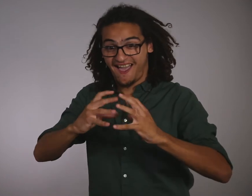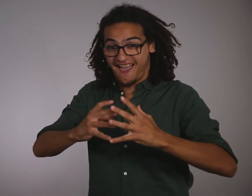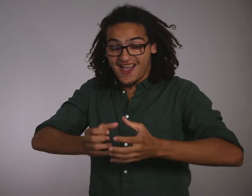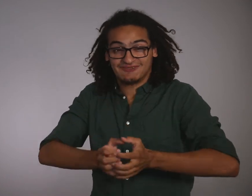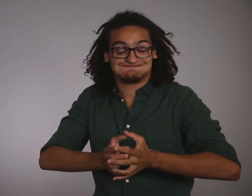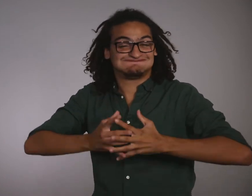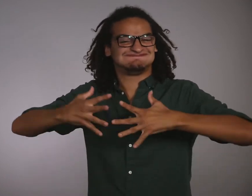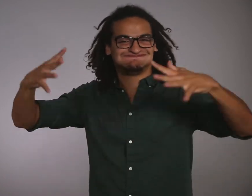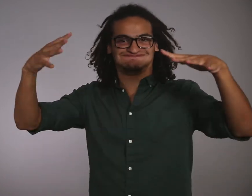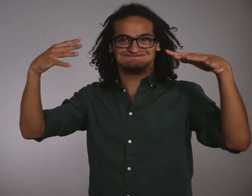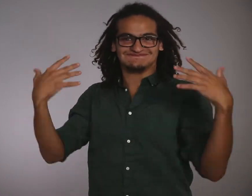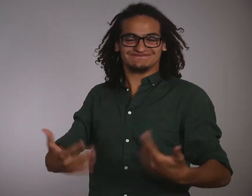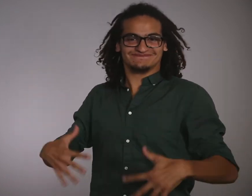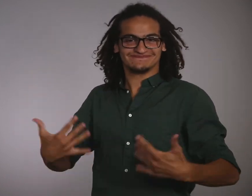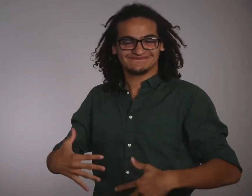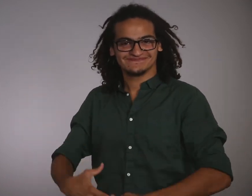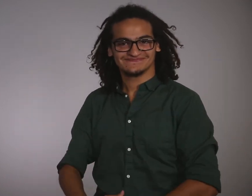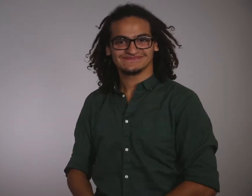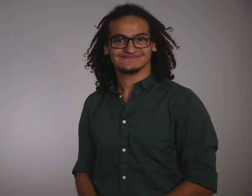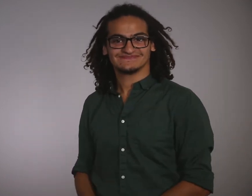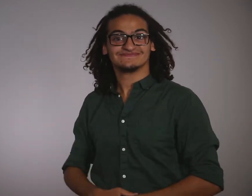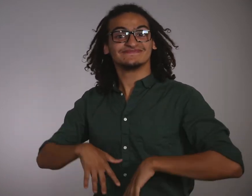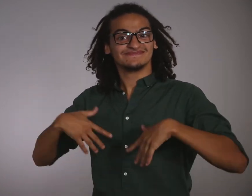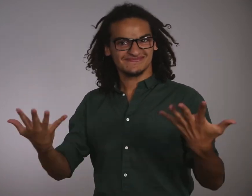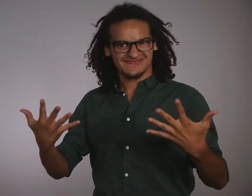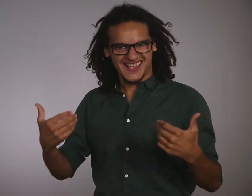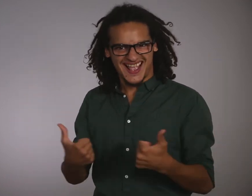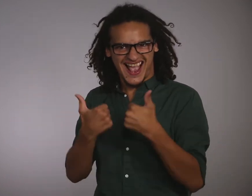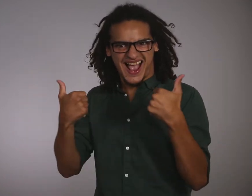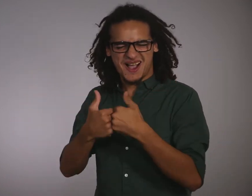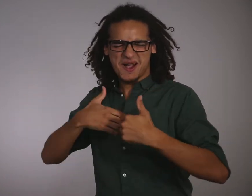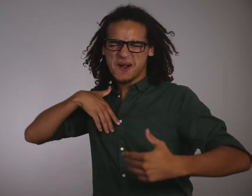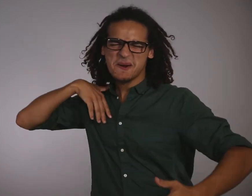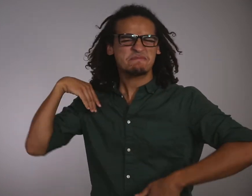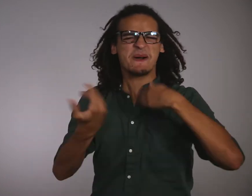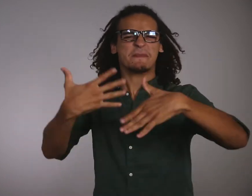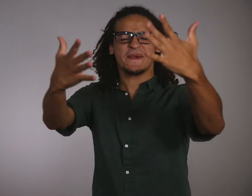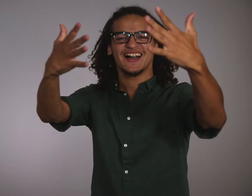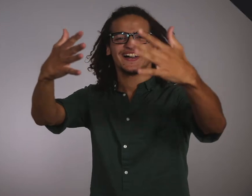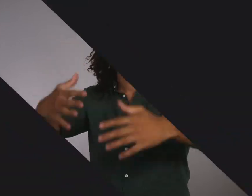is full with amazing stories to be shared! Let the games begin!